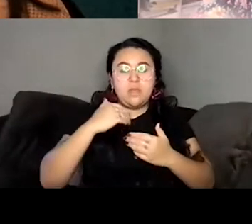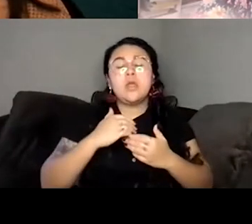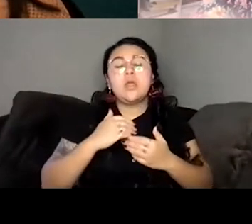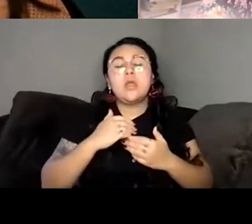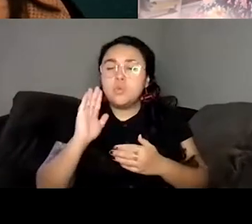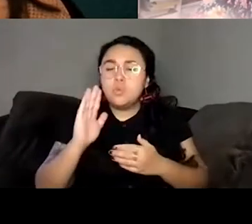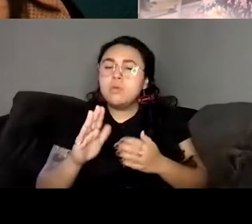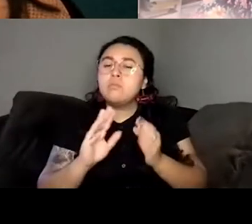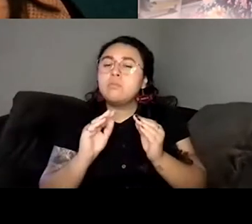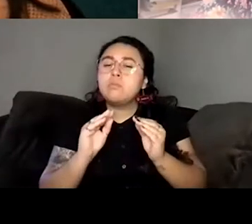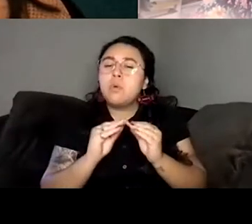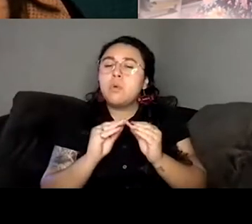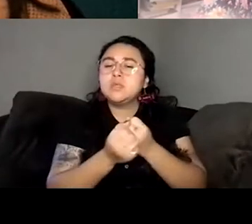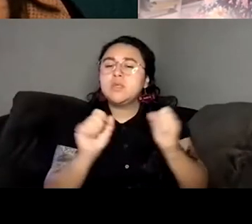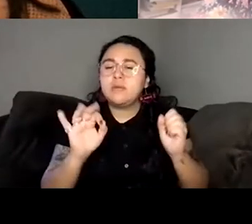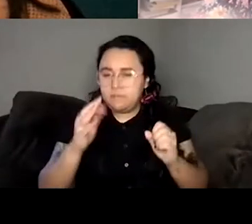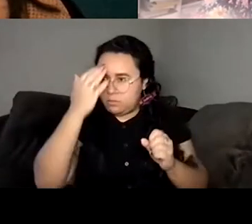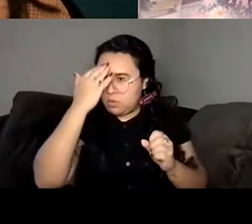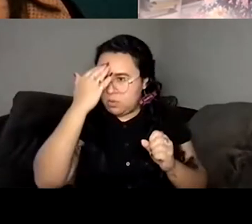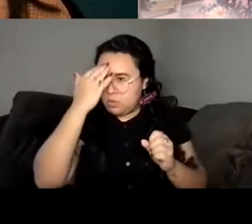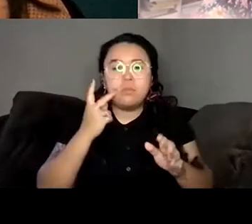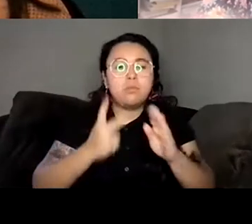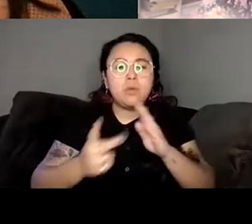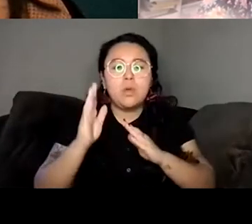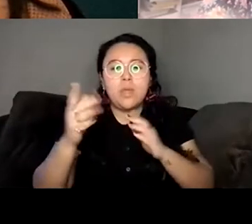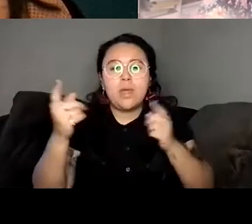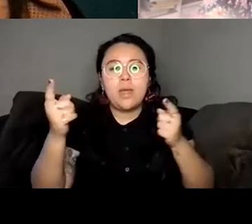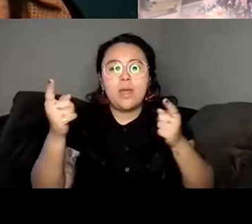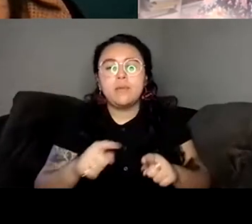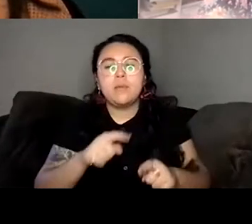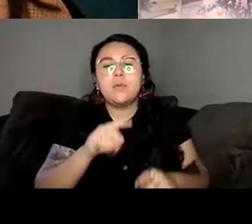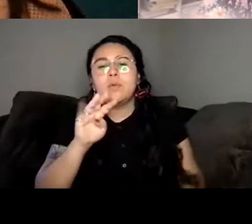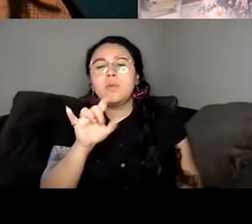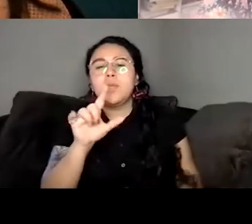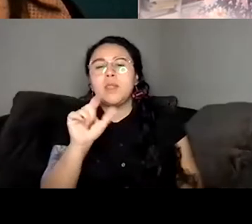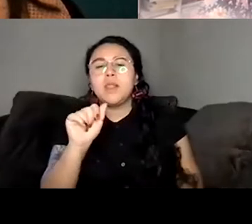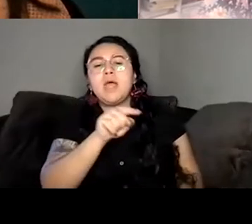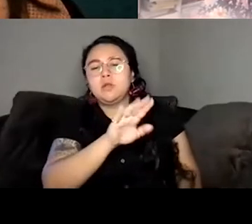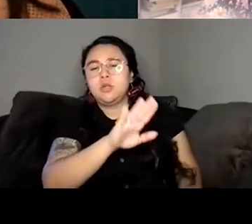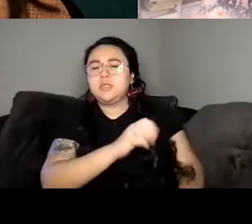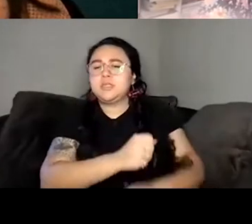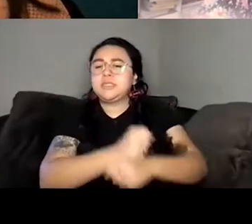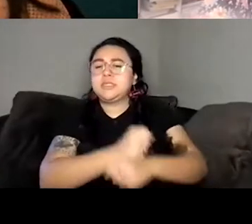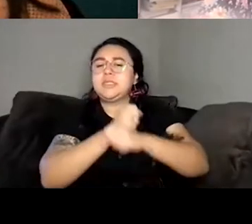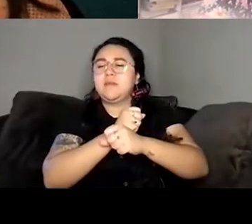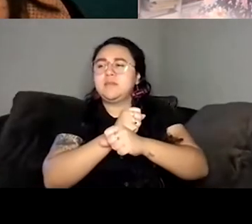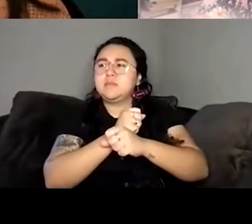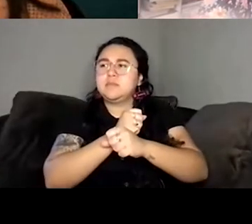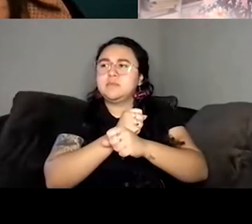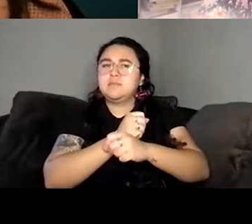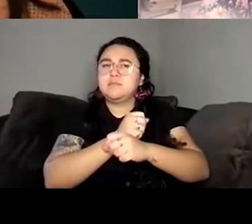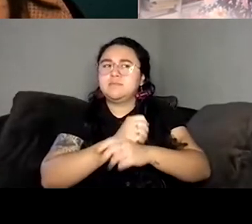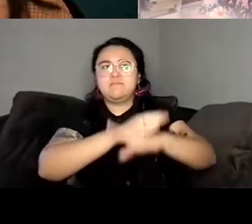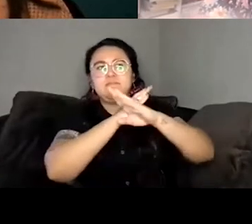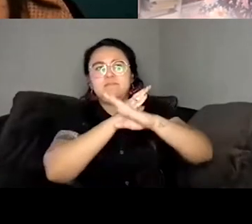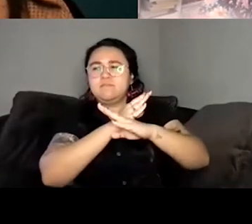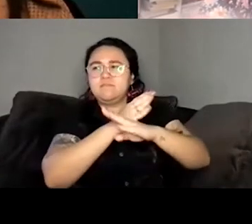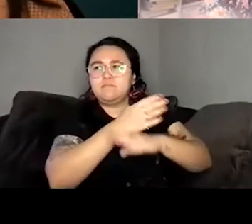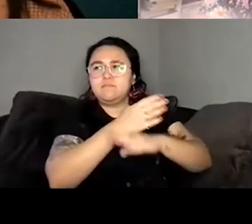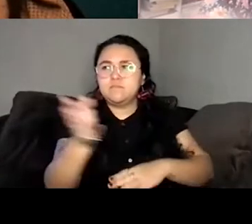You know, so I think for Willa, that's part of it is her it's this defense she's putting up against the world, even though what she wants one than anything is for someone to